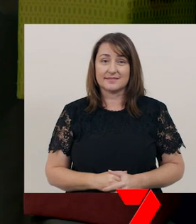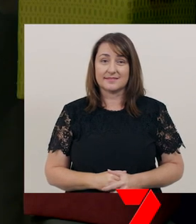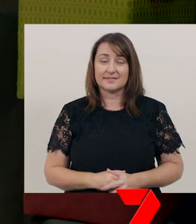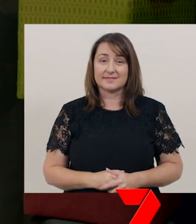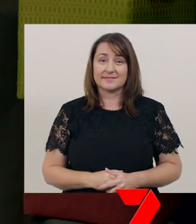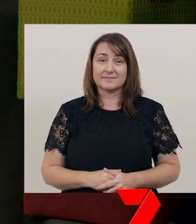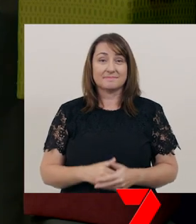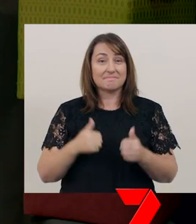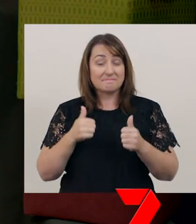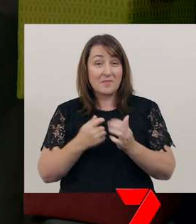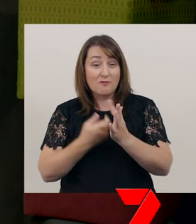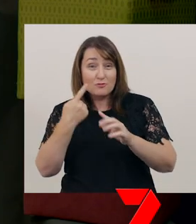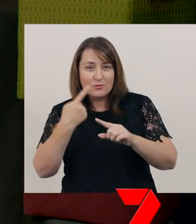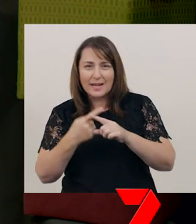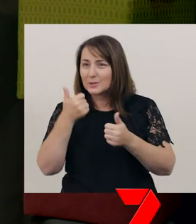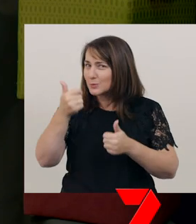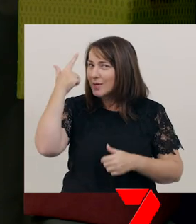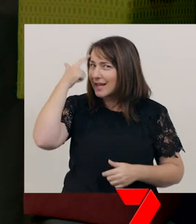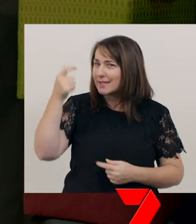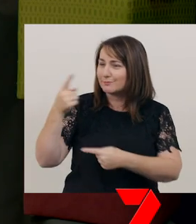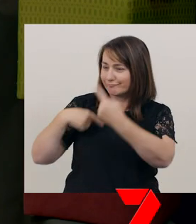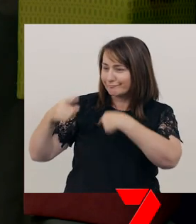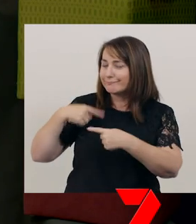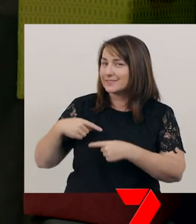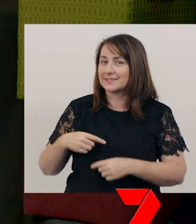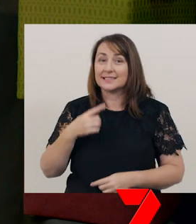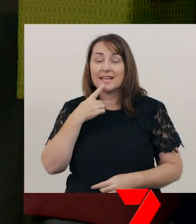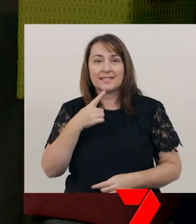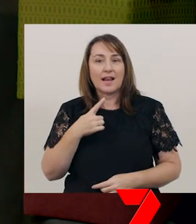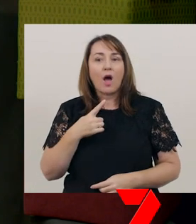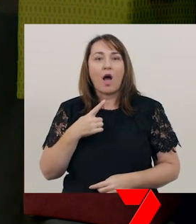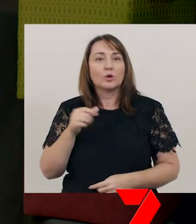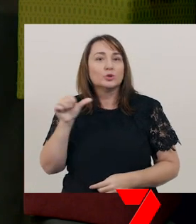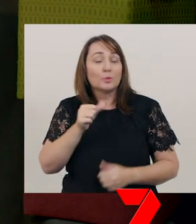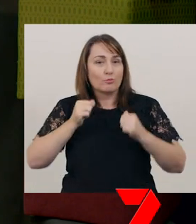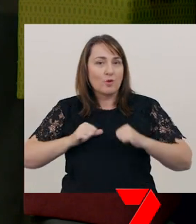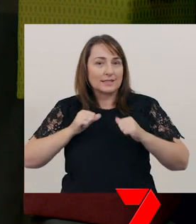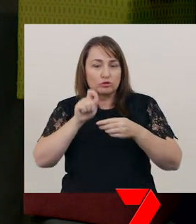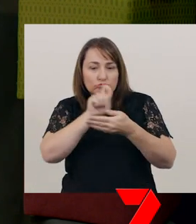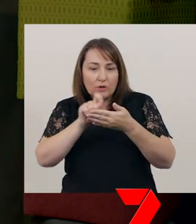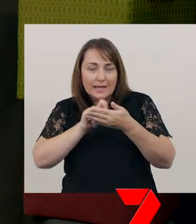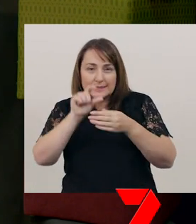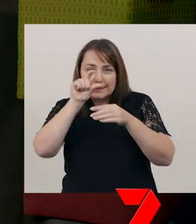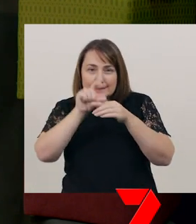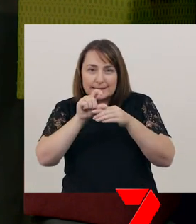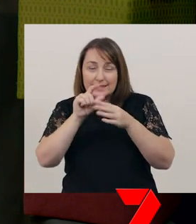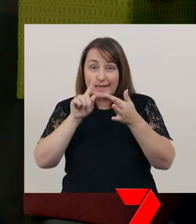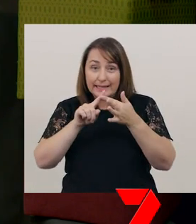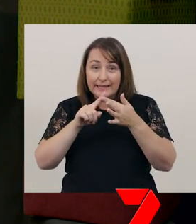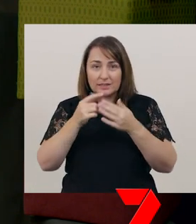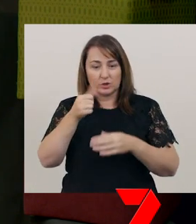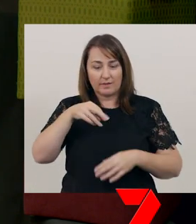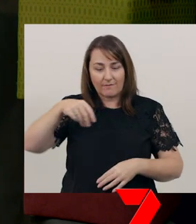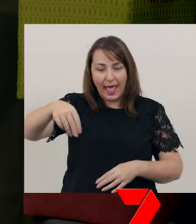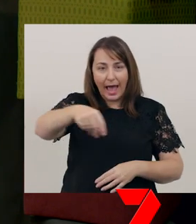Rex, you’ve had a great idea. Let’s practise lower case ‘e’ with flour.